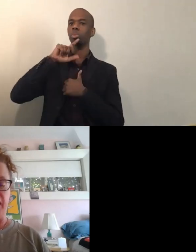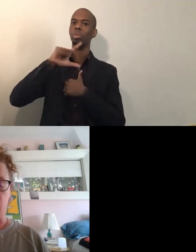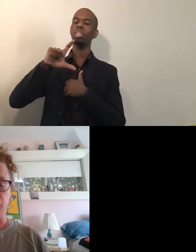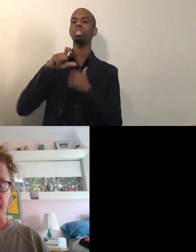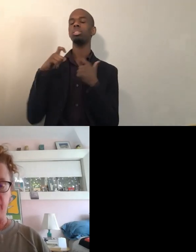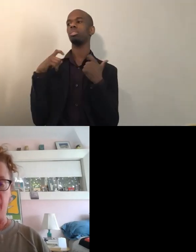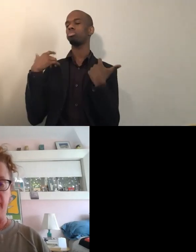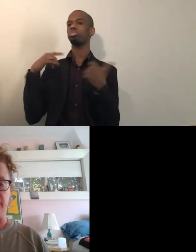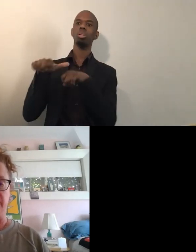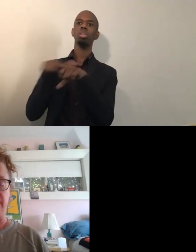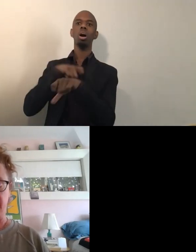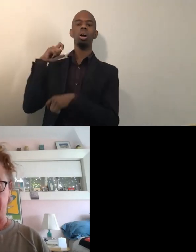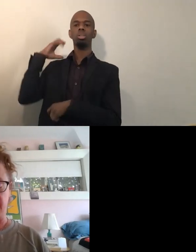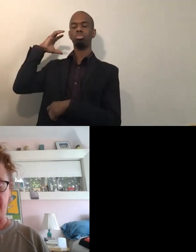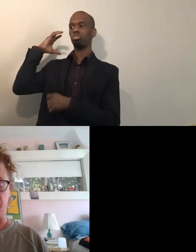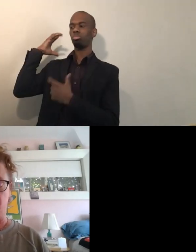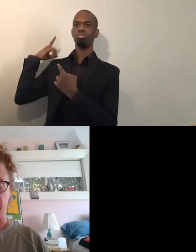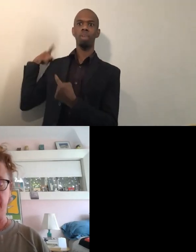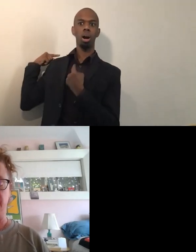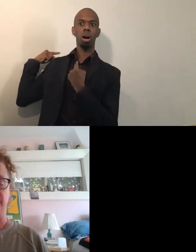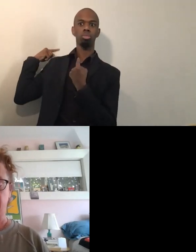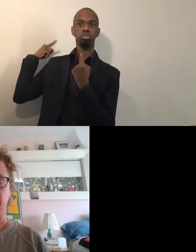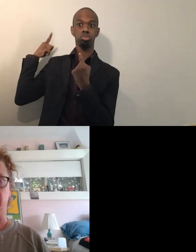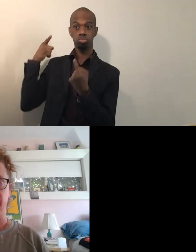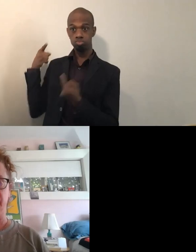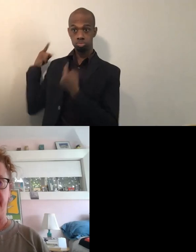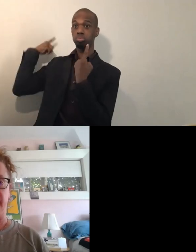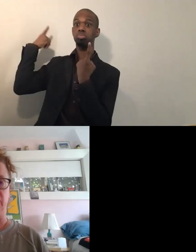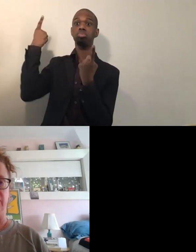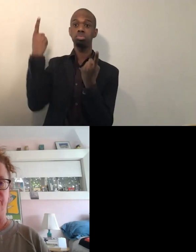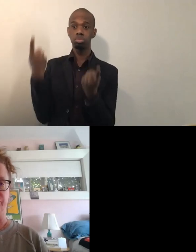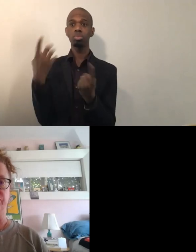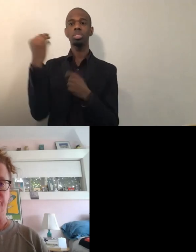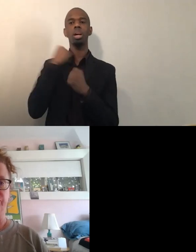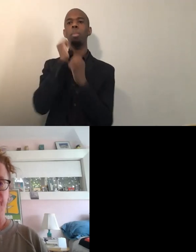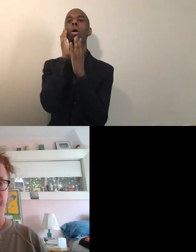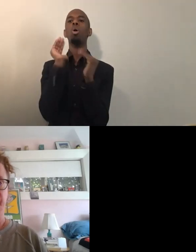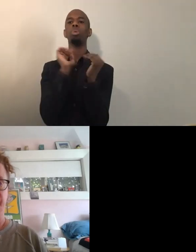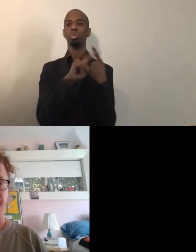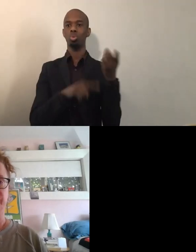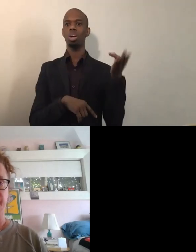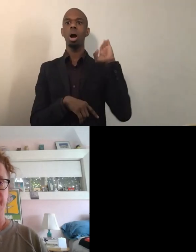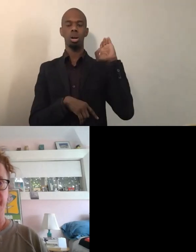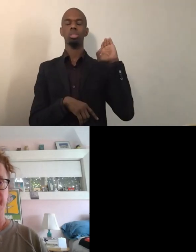And I hope to God it marks some kind of a change. Thank you, Celia.